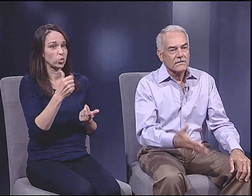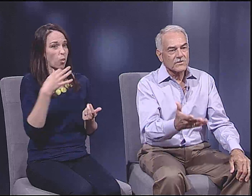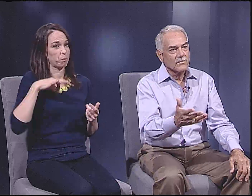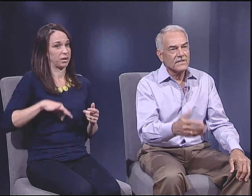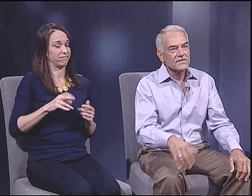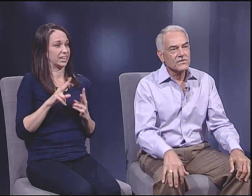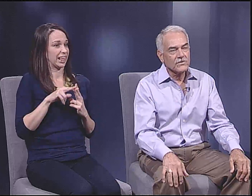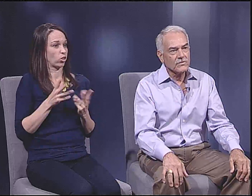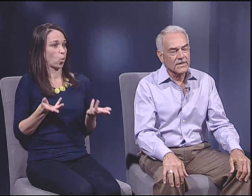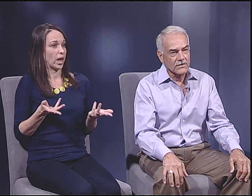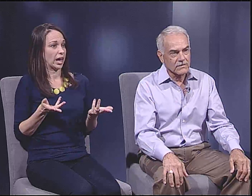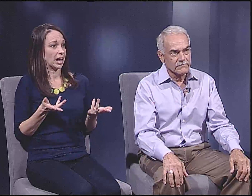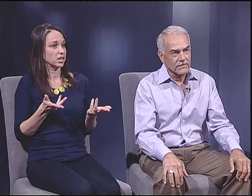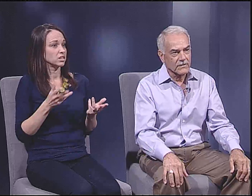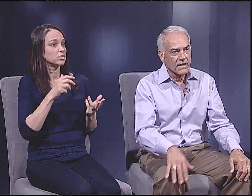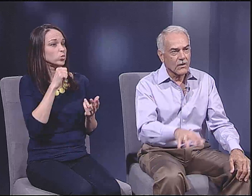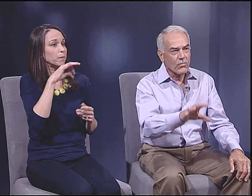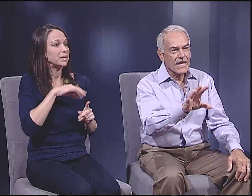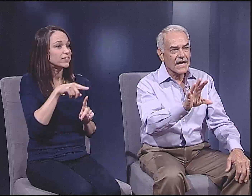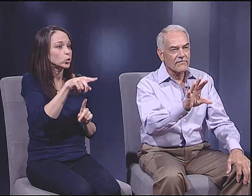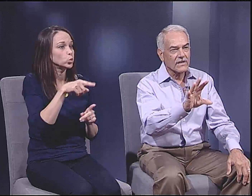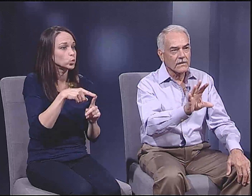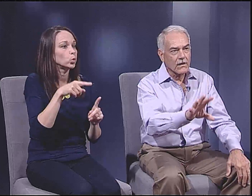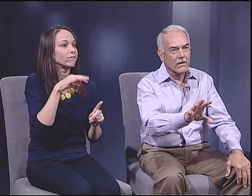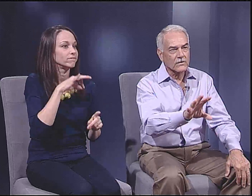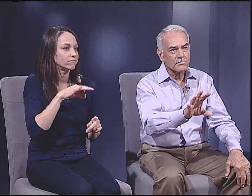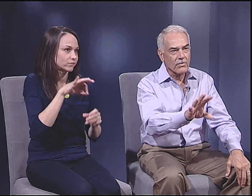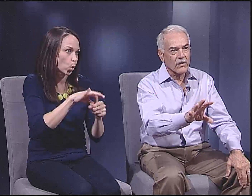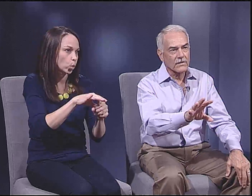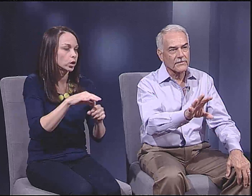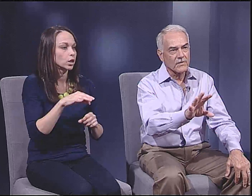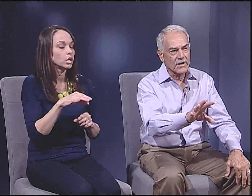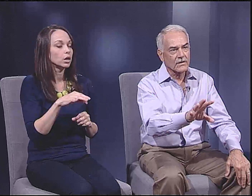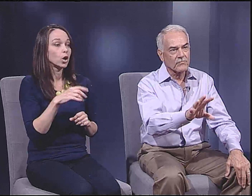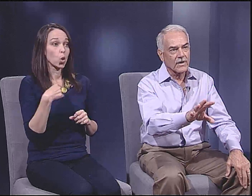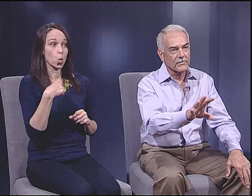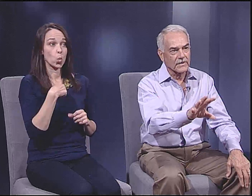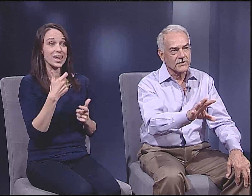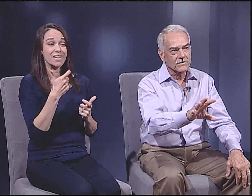So, it doesn't do you any good to vote. Now, we have a large part of the American population